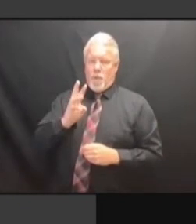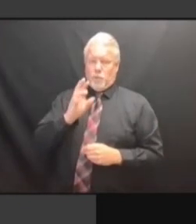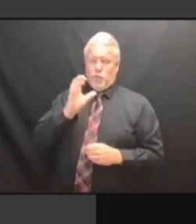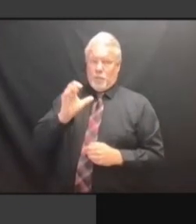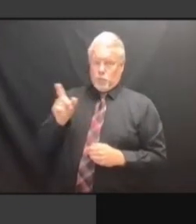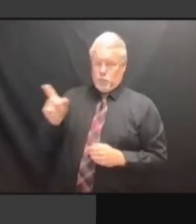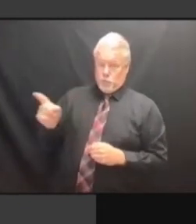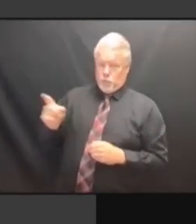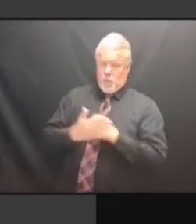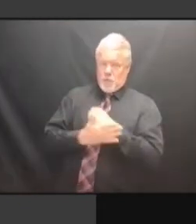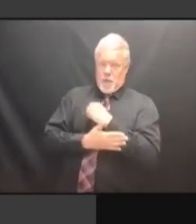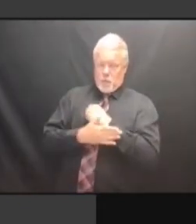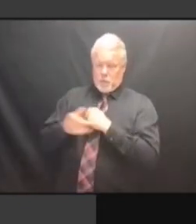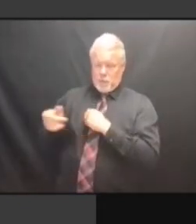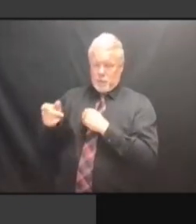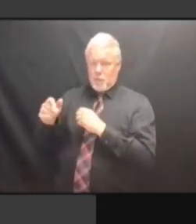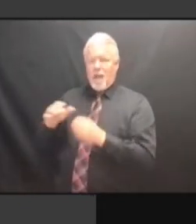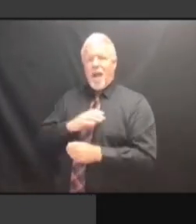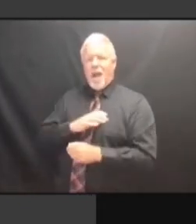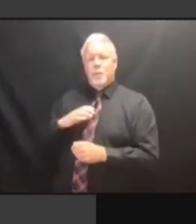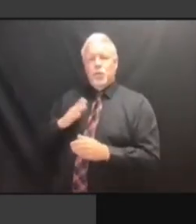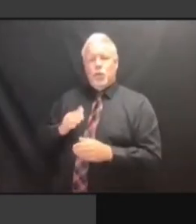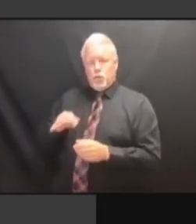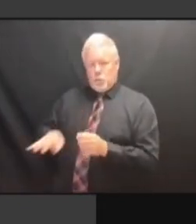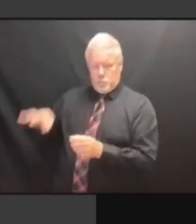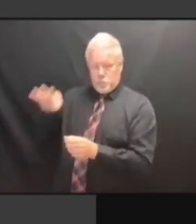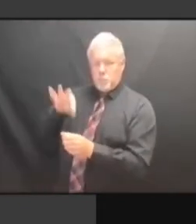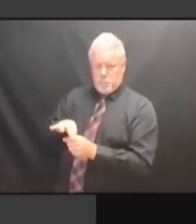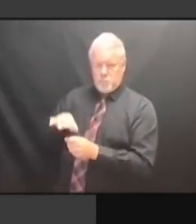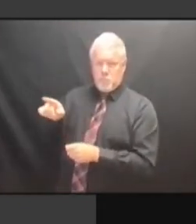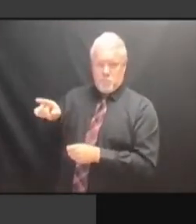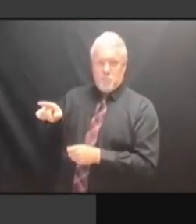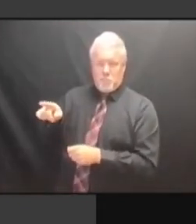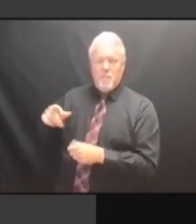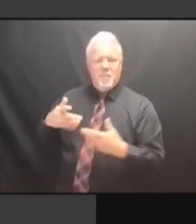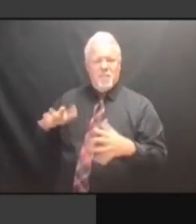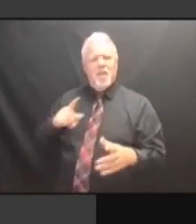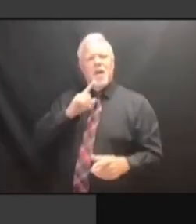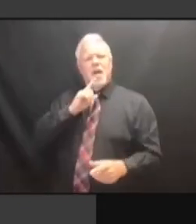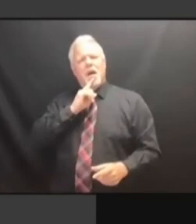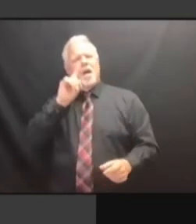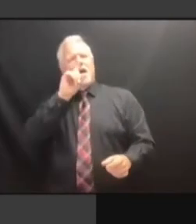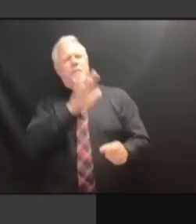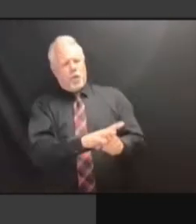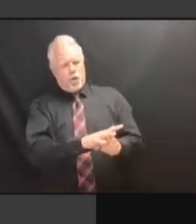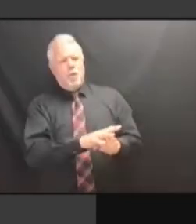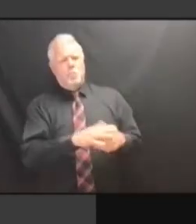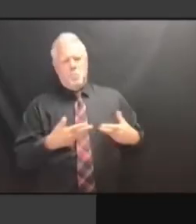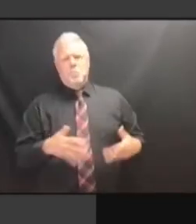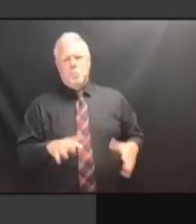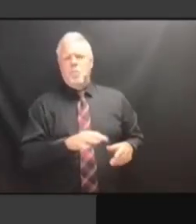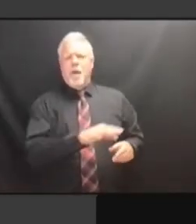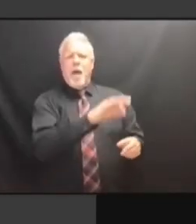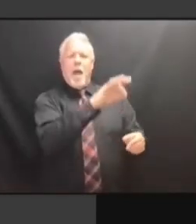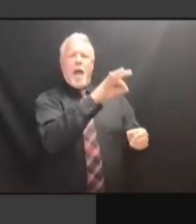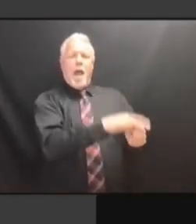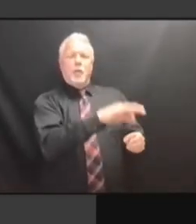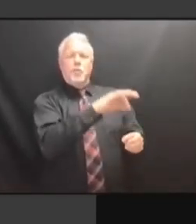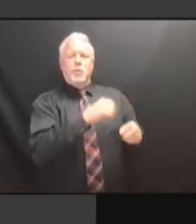YOU KNOW, DID THEY GO BACK AND CONFIRM THAT THAT EXPLANATION IS CONFIRM THAT THAT EXPLANATION IS CONFIRM THAT THAT EXPLANATION IS CONSISTENT. CONSISTENT. CONSISTENT. IN CONSISTENT. IN OTHER CONSISTENT. IN OTHER WORDS, CONSISTENT. IN OTHER WORDS, THEY CONSISTENT. IN OTHER WORDS, THEY SAY CONSISTENT. IN OTHER WORDS, THEY SAY IT IN OTHER WORDS, THEY SAY IT IN OTHER WORDS, THEY SAY IT DIDN'T IN OTHER WORDS, THEY SAY IT DIDN'T AFFECT IN OTHER WORDS, THEY SAY IT DIDN'T AFFECT THE IN OTHER WORDS, THEY SAY IT DIDN'T AFFECT THE RESULTS. DIDN'T AFFECT THE RESULTS. DIDN'T AFFECT THE RESULTS. WELL, DIDN'T AFFECT THE RESULTS. WELL, HOW DIDN'T AFFECT THE RESULTS. WELL, HOW DO DIDN'T AFFECT THE RESULTS. WELL, HOW DO THEY DIDN'T AFFECT THE RESULTS. WELL, HOW DO THEY KNOW DIDN'T AFFECT THE RESULTS. WELL, HOW DO THEY KNOW THAT? WELL, HOW DO THEY KNOW THAT? WELL, HOW DO THEY KNOW THAT? >> WELL, HOW DO THEY KNOW THAT? >> SO WELL, HOW DO THEY KNOW THAT? >> SO WE'RE WELL, HOW DO THEY KNOW THAT? >> SO WE'RE GOING WELL, HOW DO THEY KNOW THAT? >> SO WE'RE GOING TO WELL, HOW DO THEY KNOW THAT? >> SO WE'RE GOING TO BE SO WE'RE GOING TO BE